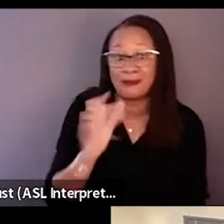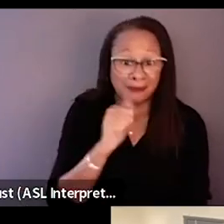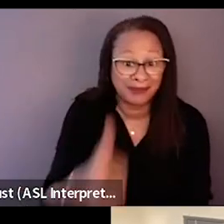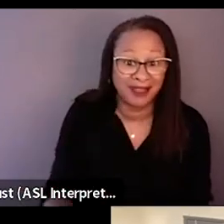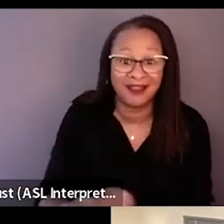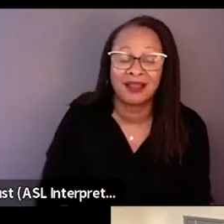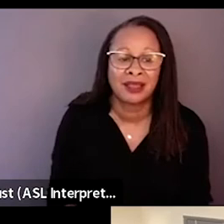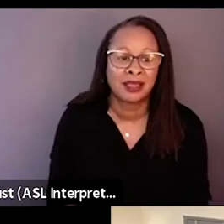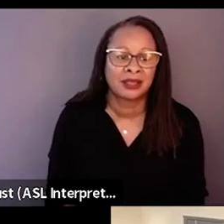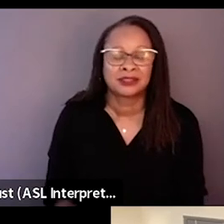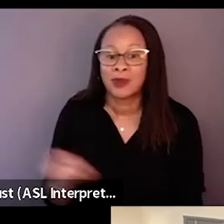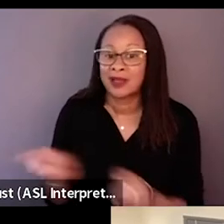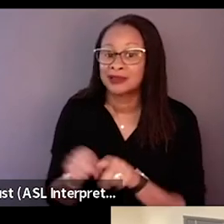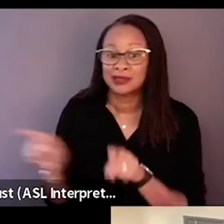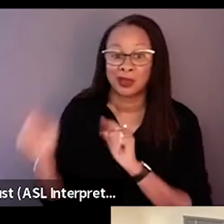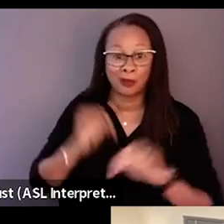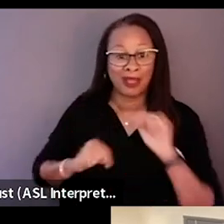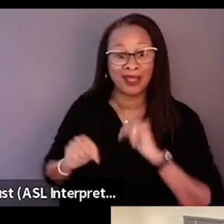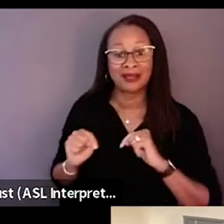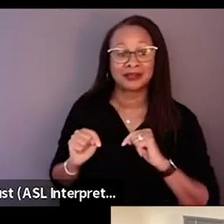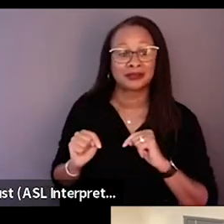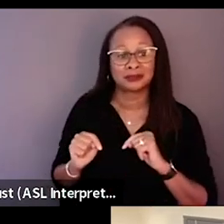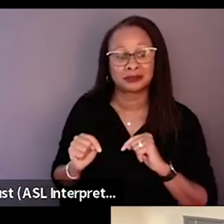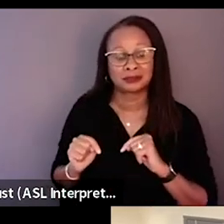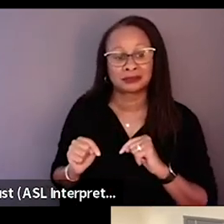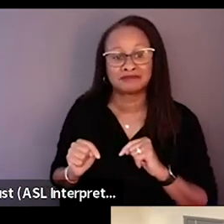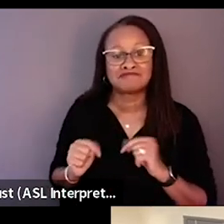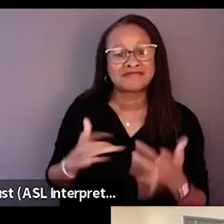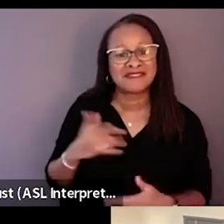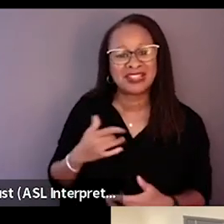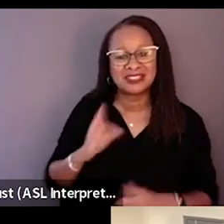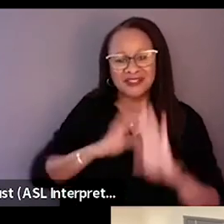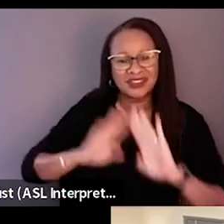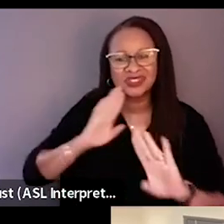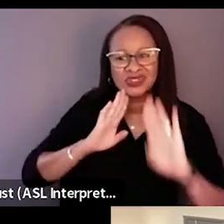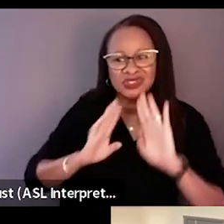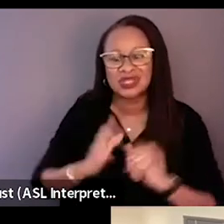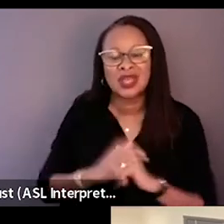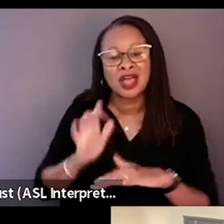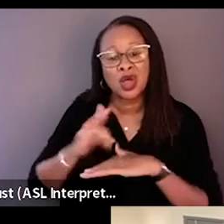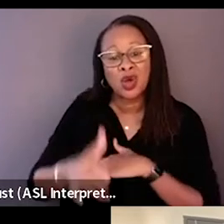And so going back to these feelings of frustrations in these early edits of the film,